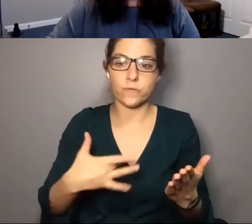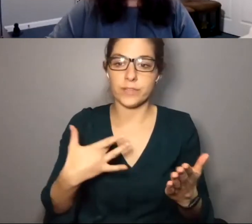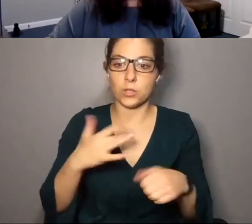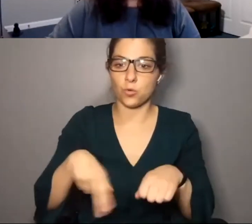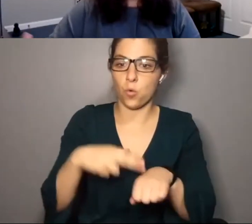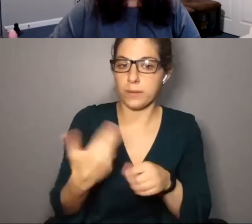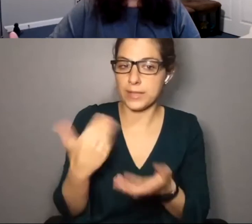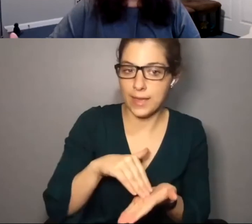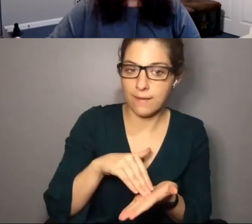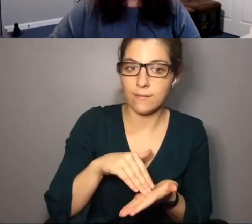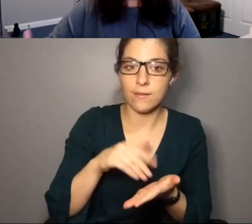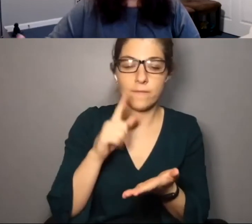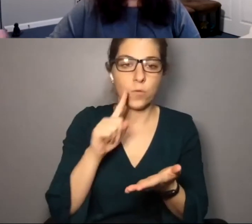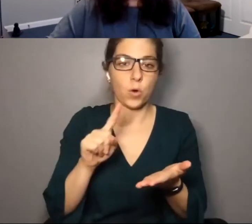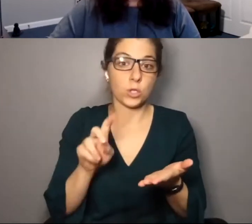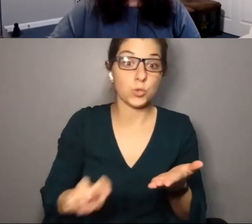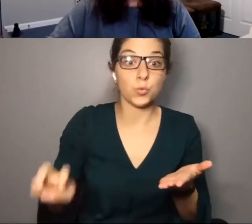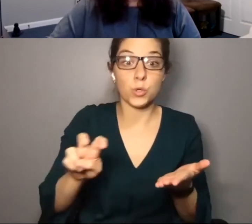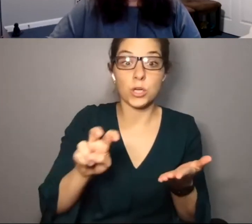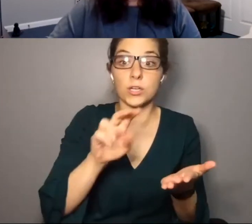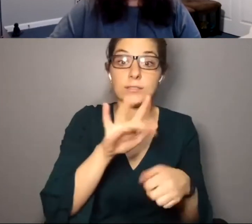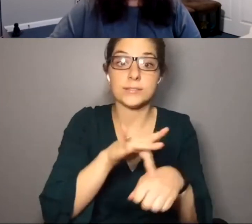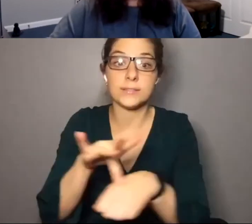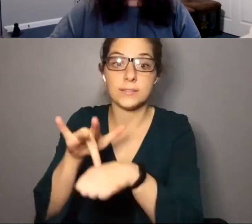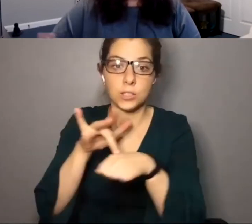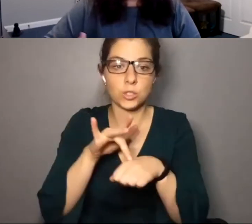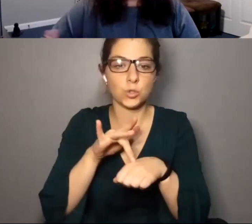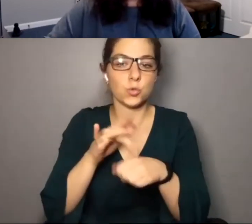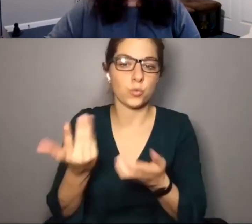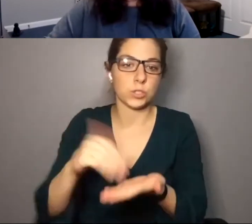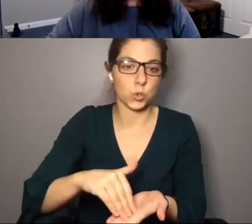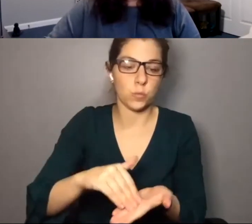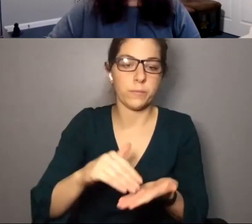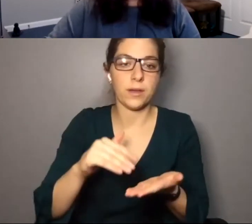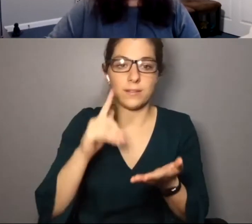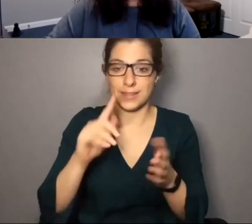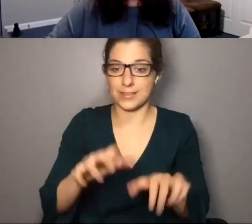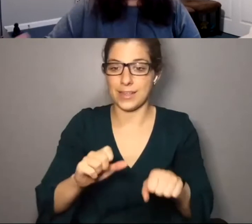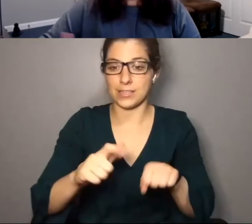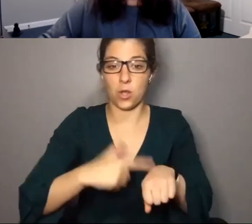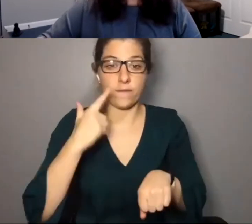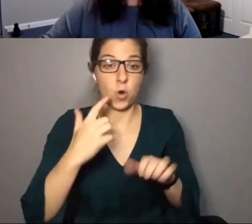long time for things to feel normal again and for tours to resume in a predictable way. I think it